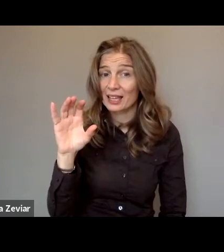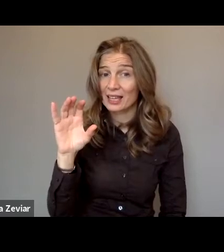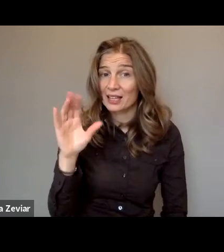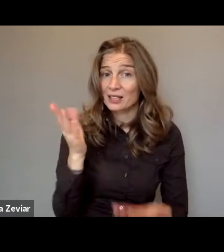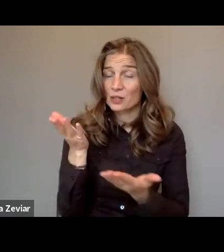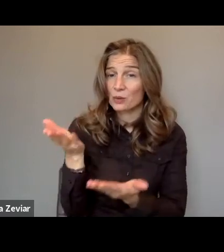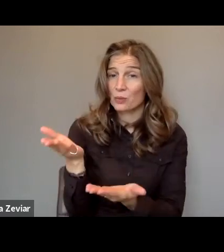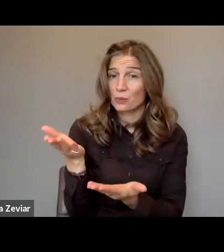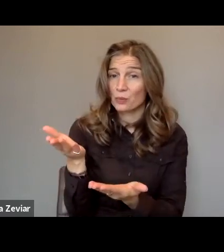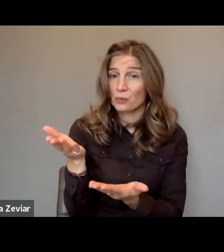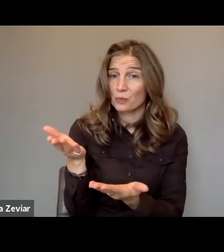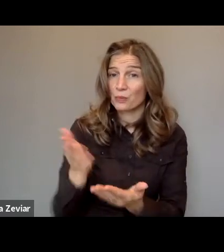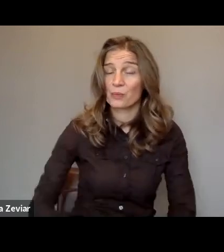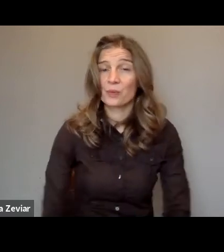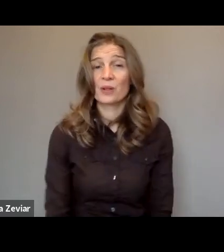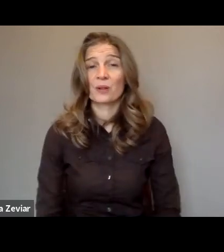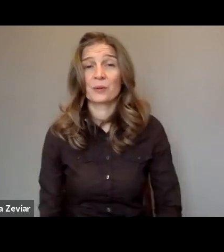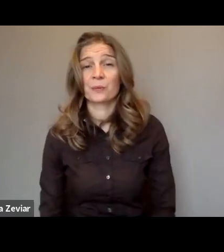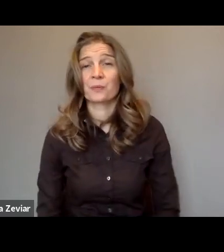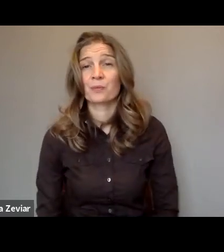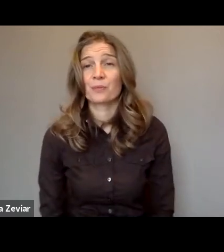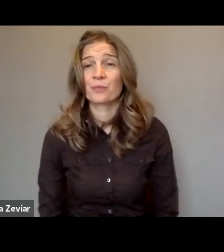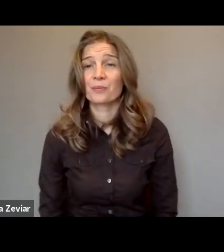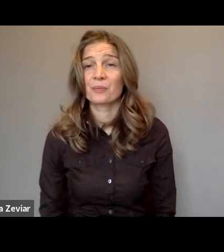Hello. ANA: Hello, are you there?